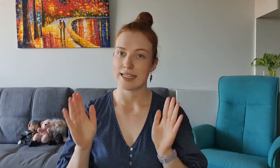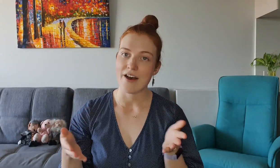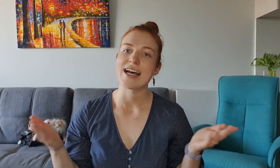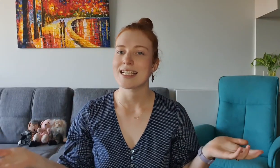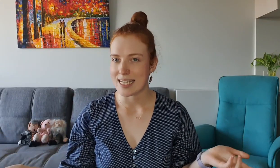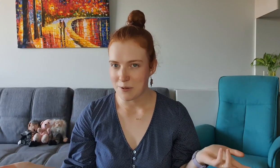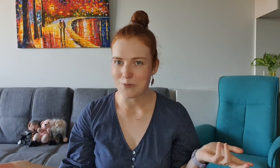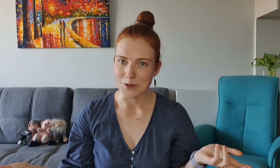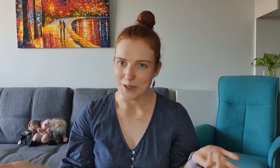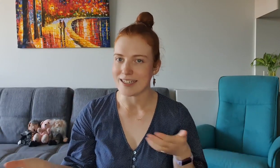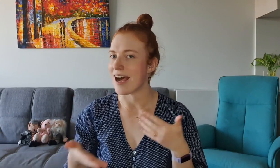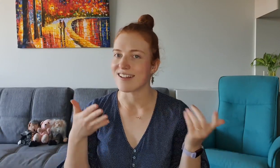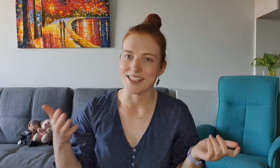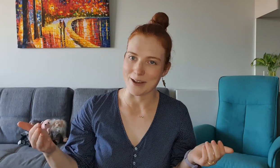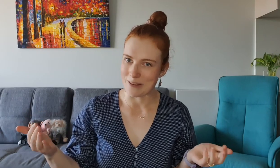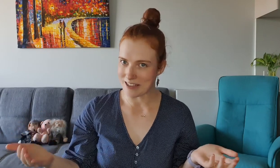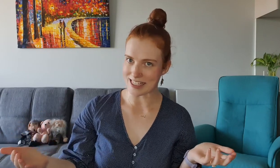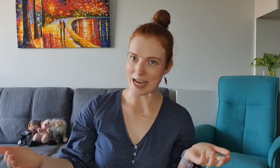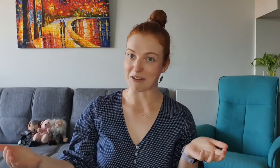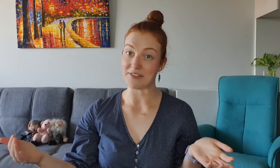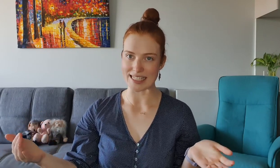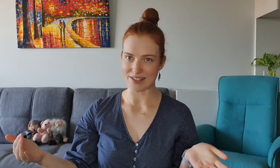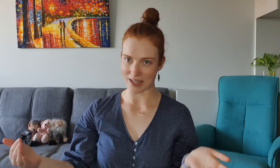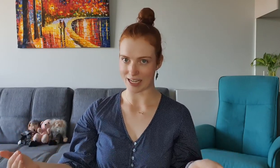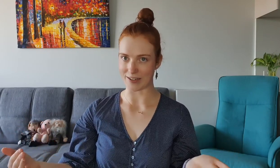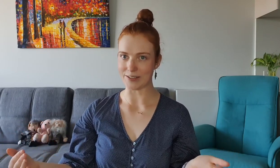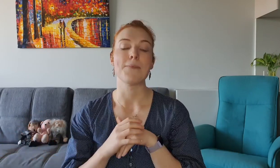Now as I said before, Nyle is definitely the star of this video